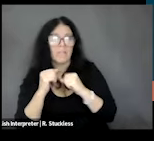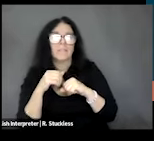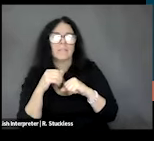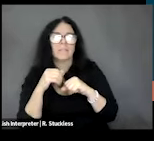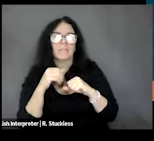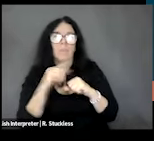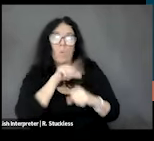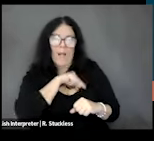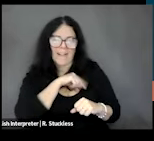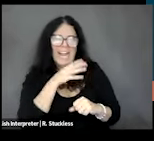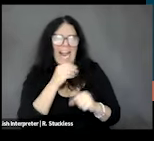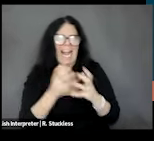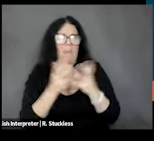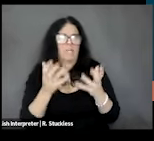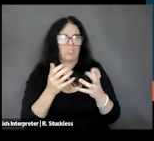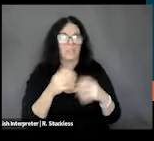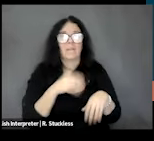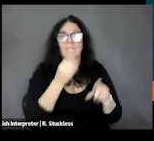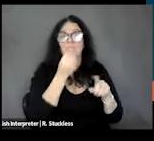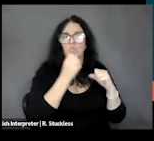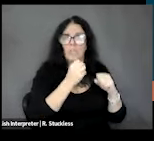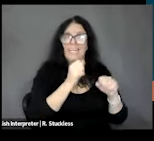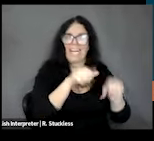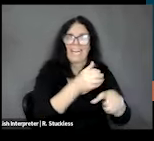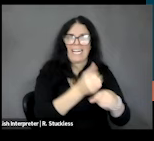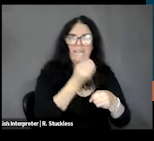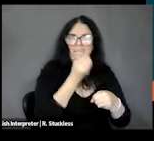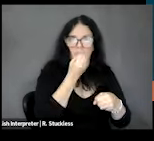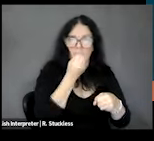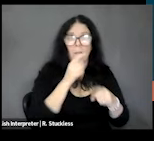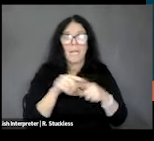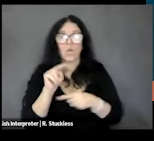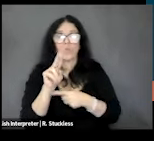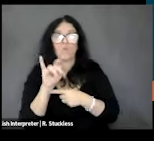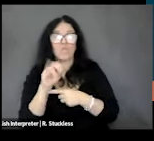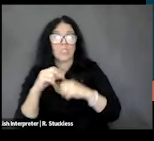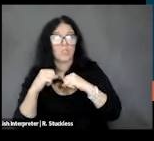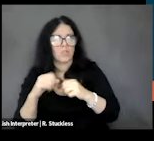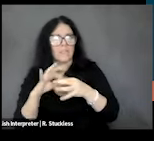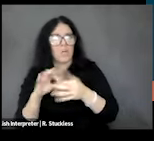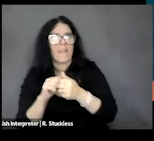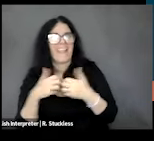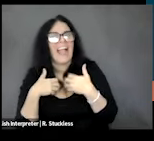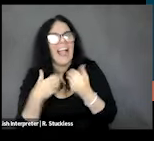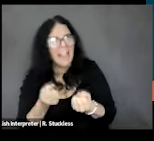enough food and nutrition security or insecurity is about not being able to get healthy food.